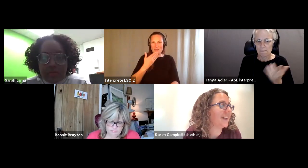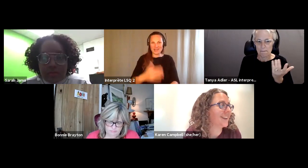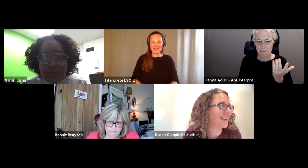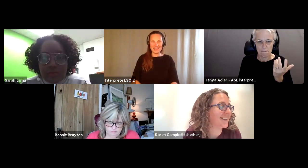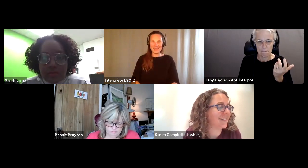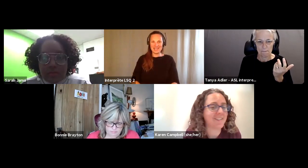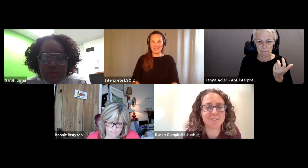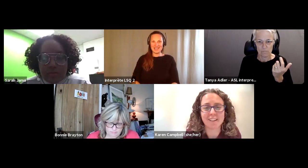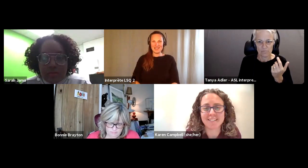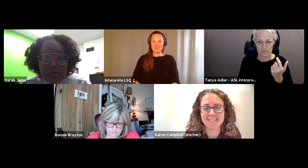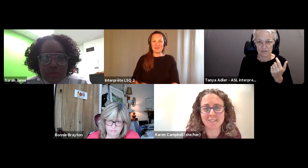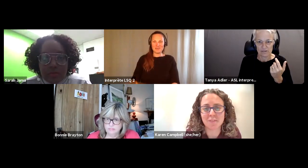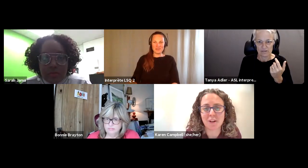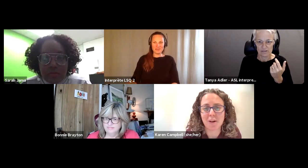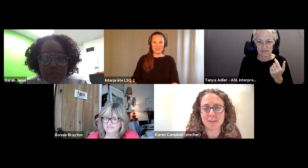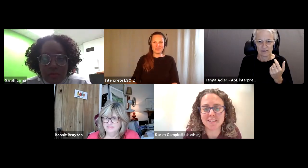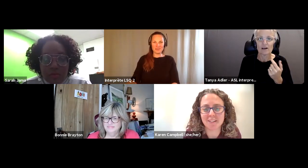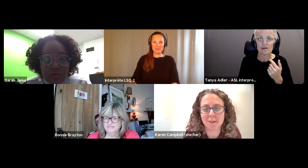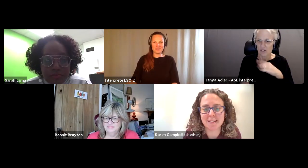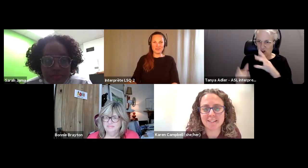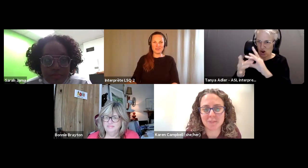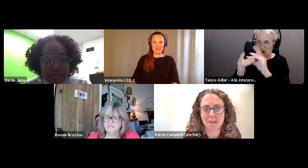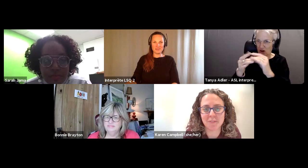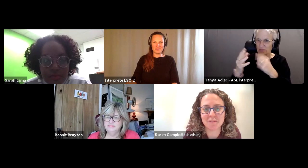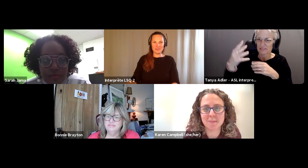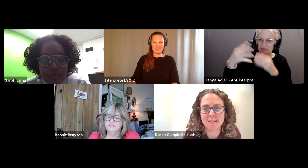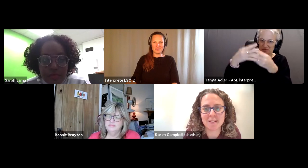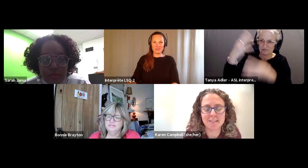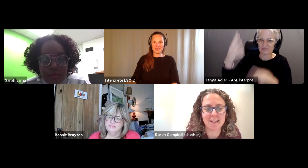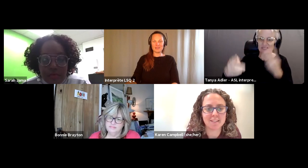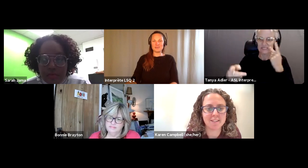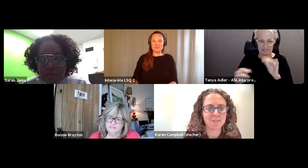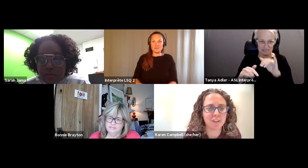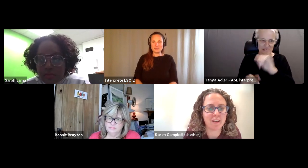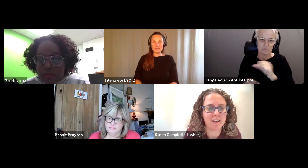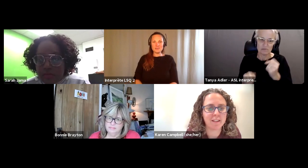Karen Campbell (she/her): And I can see that reflected in some of the comments that are coming in, as well with many, many thanks to you for that.